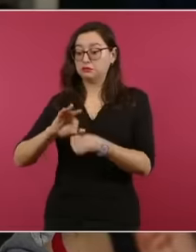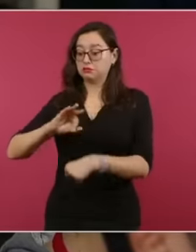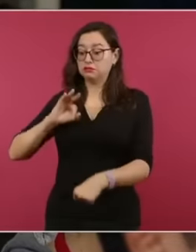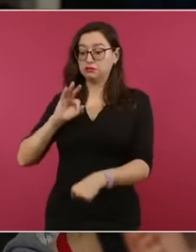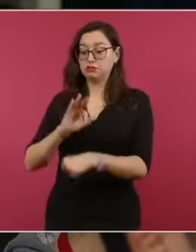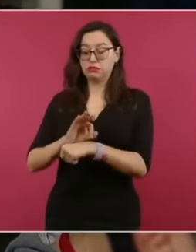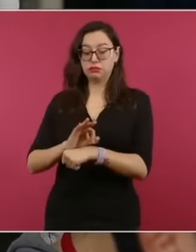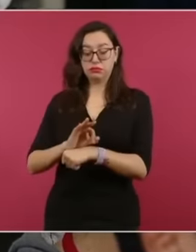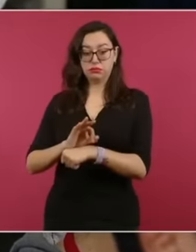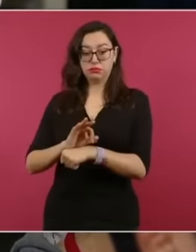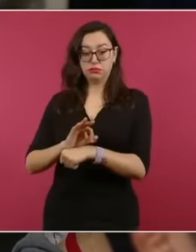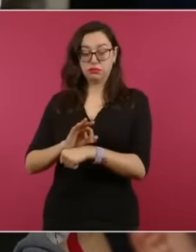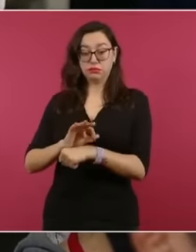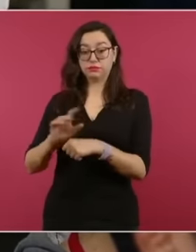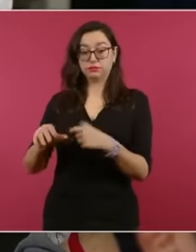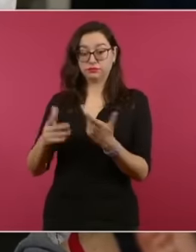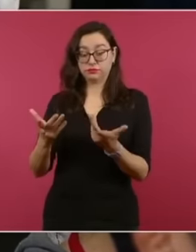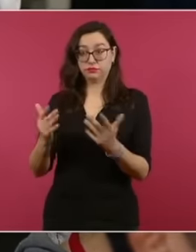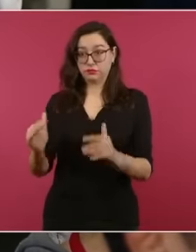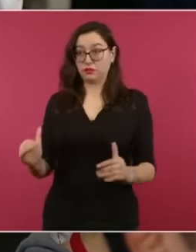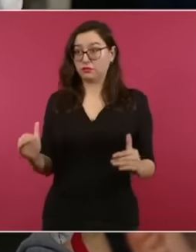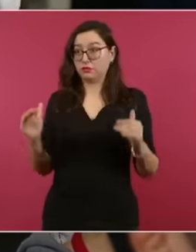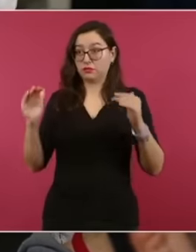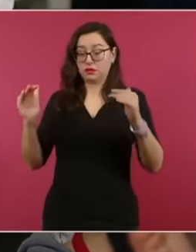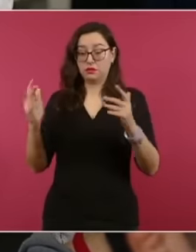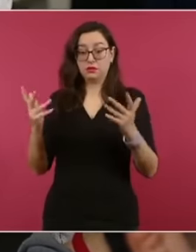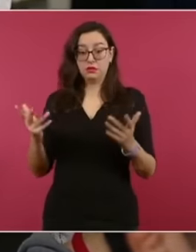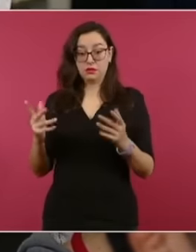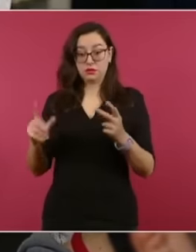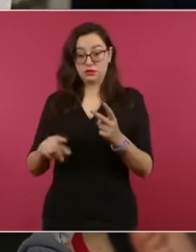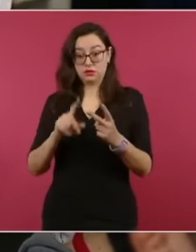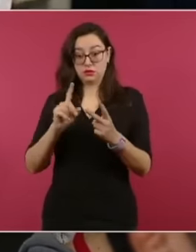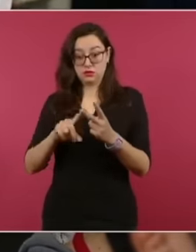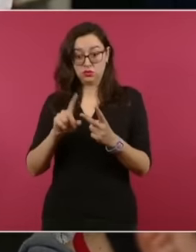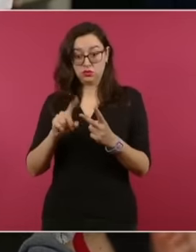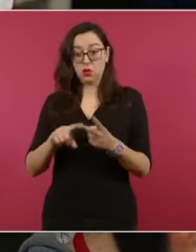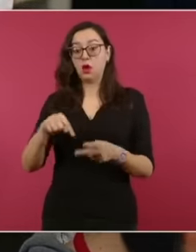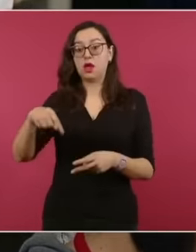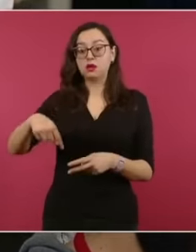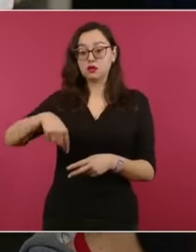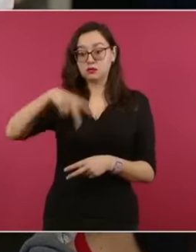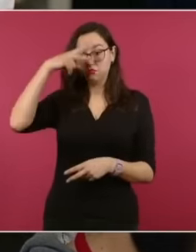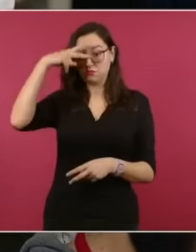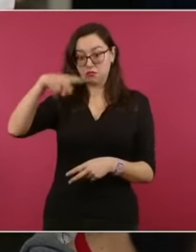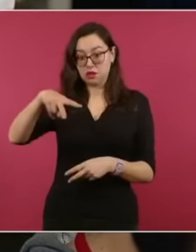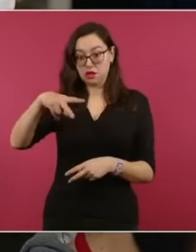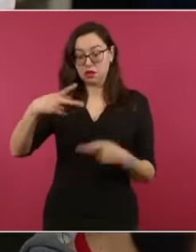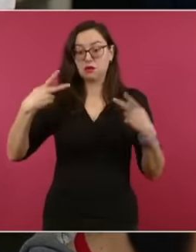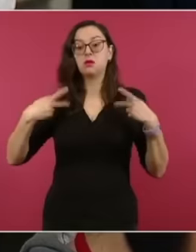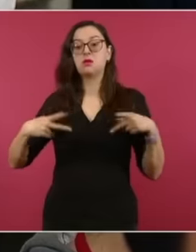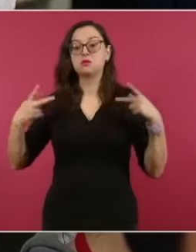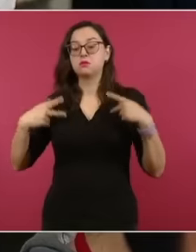taking advantage of Eh Well, they are asking at the national level here in Mexico that in this